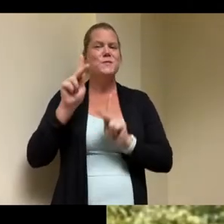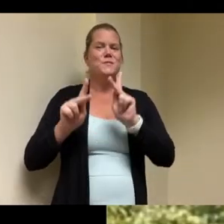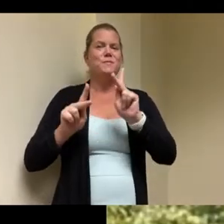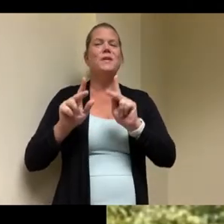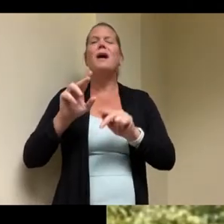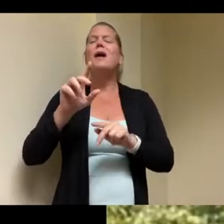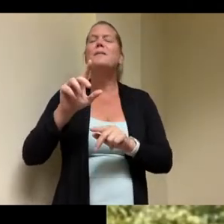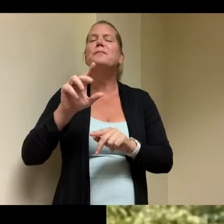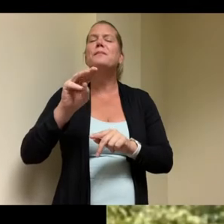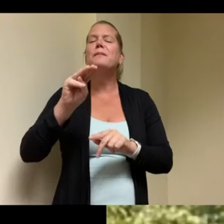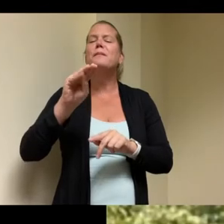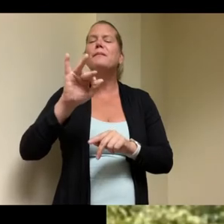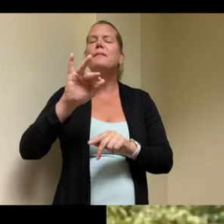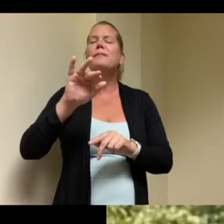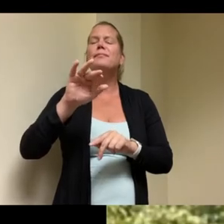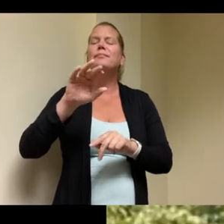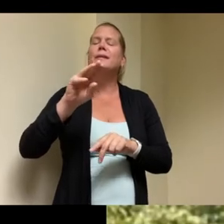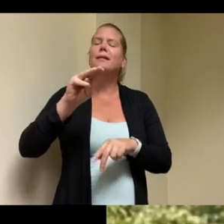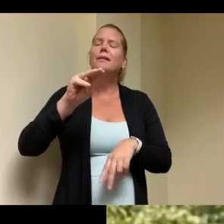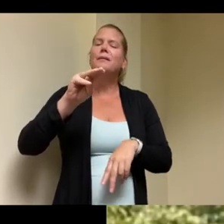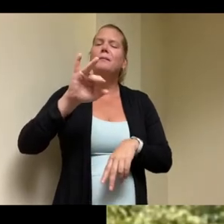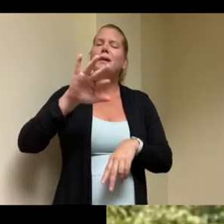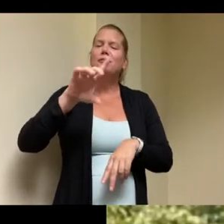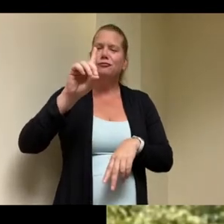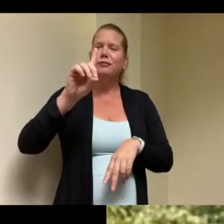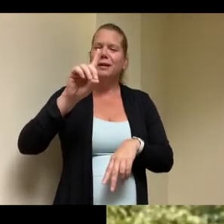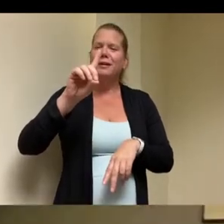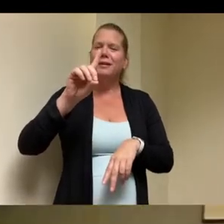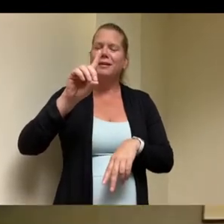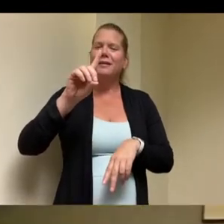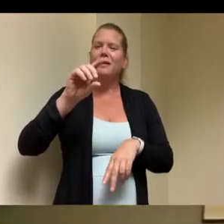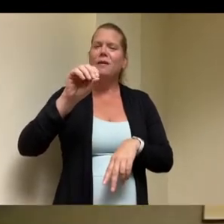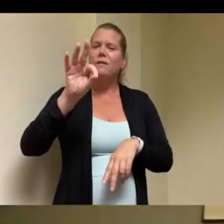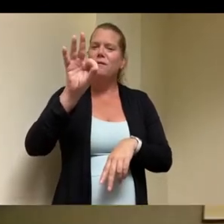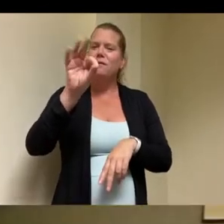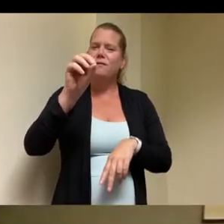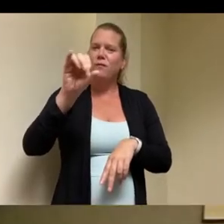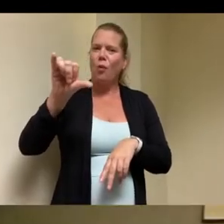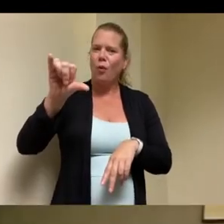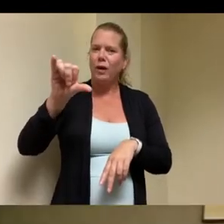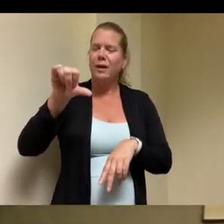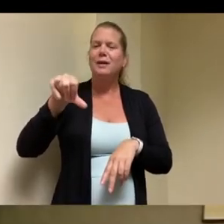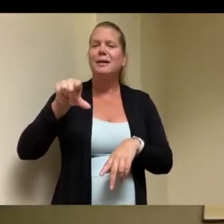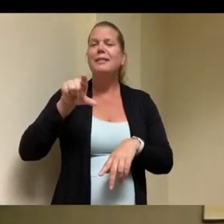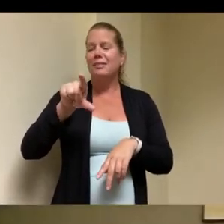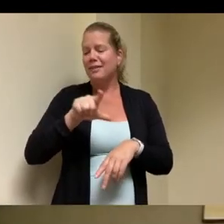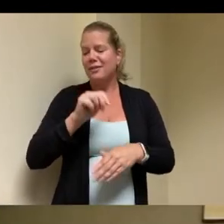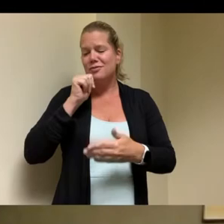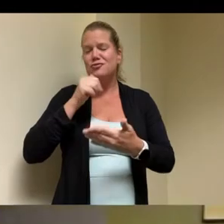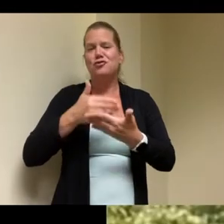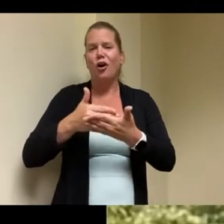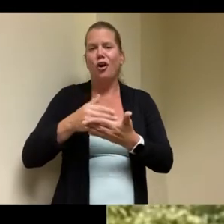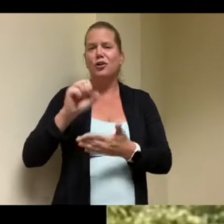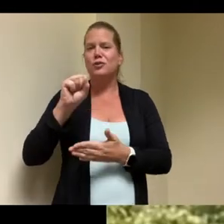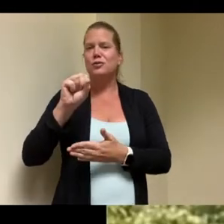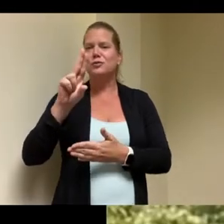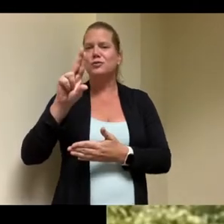uh their daughter uh susie um again many parents uh again not only